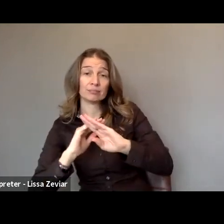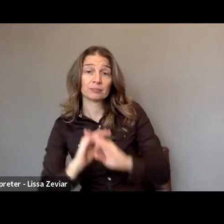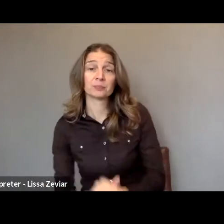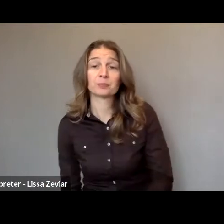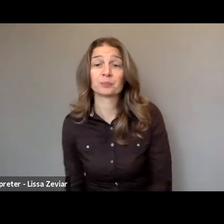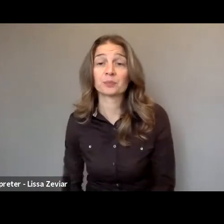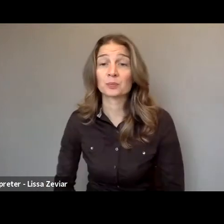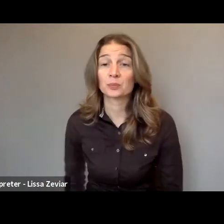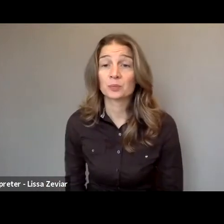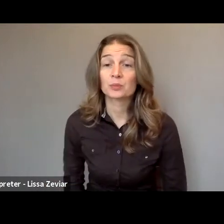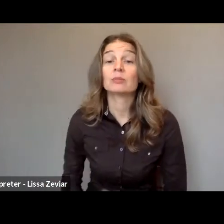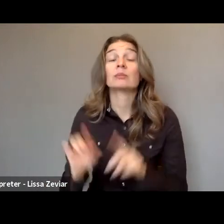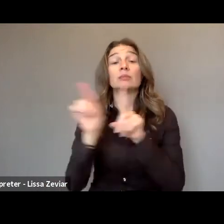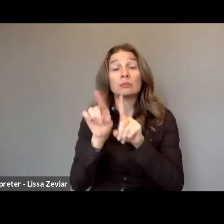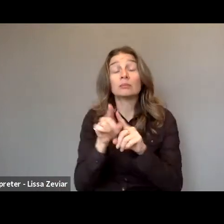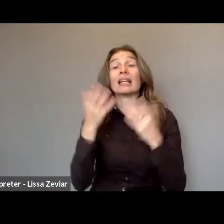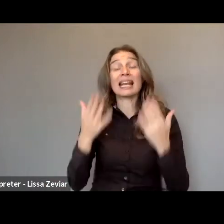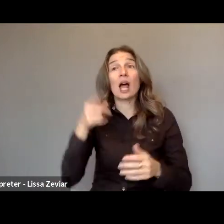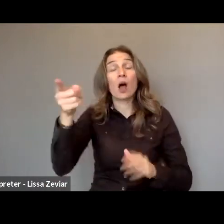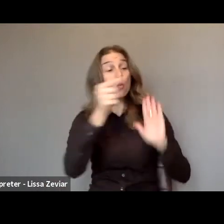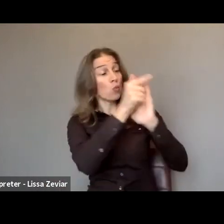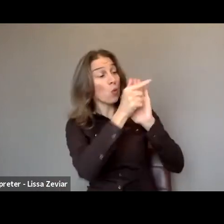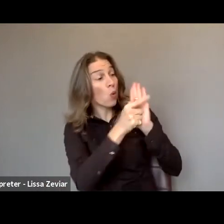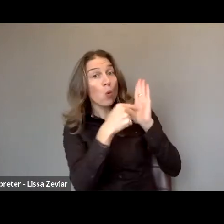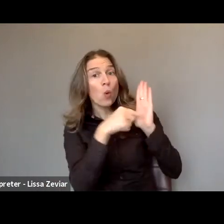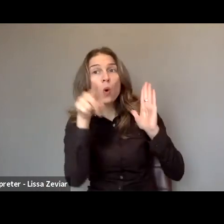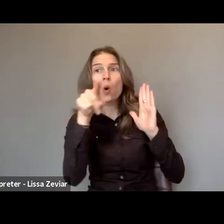and repealing the laws allowing for the forced sterilization.